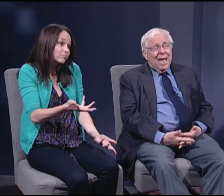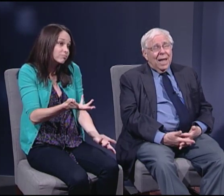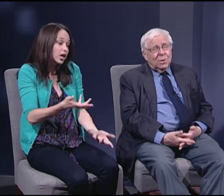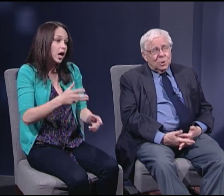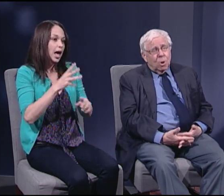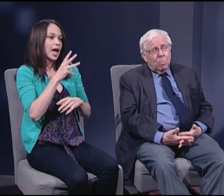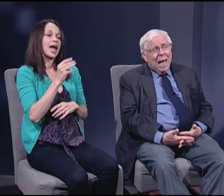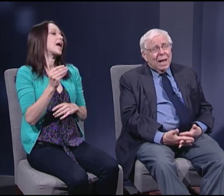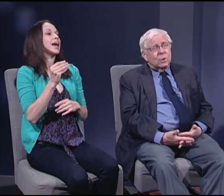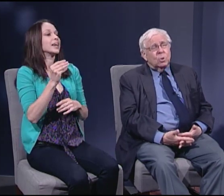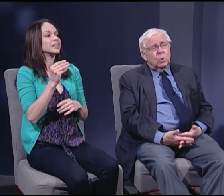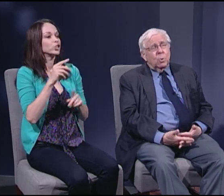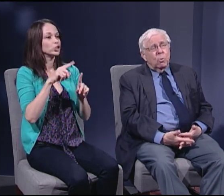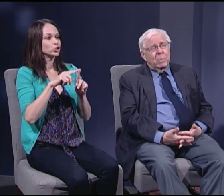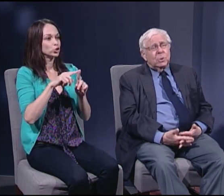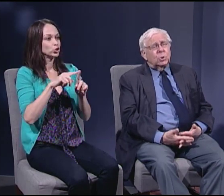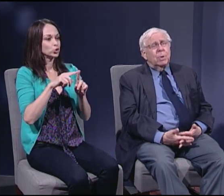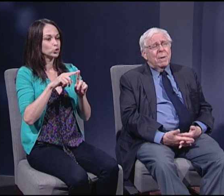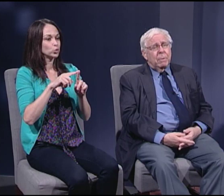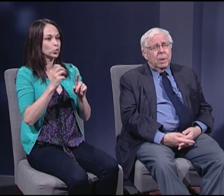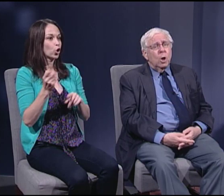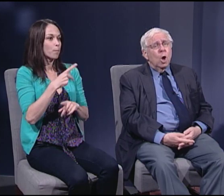And to go back to the prohibition amendment,